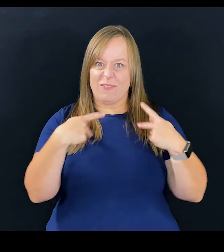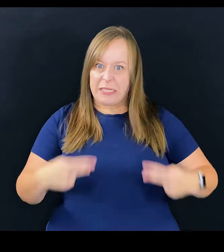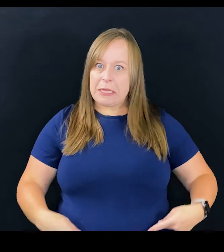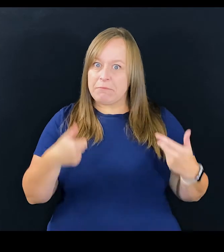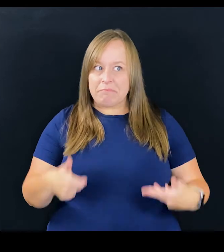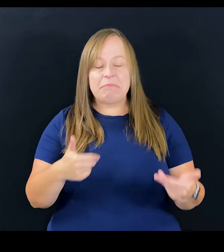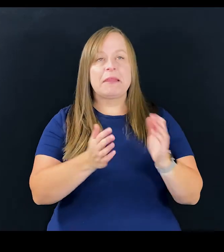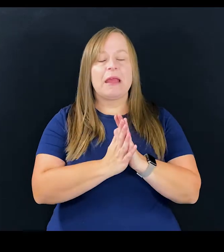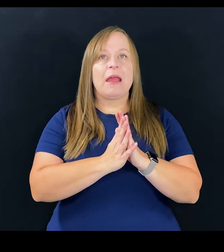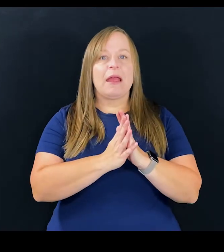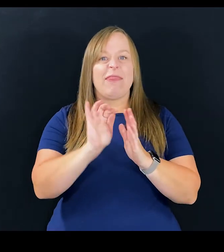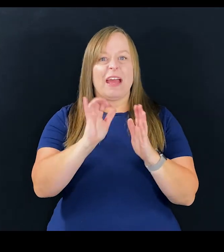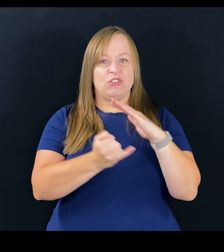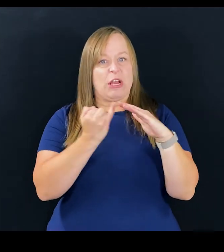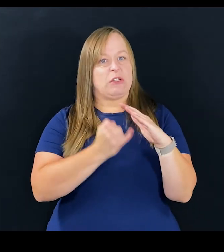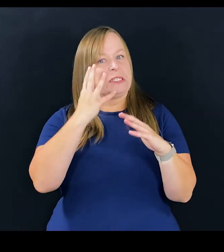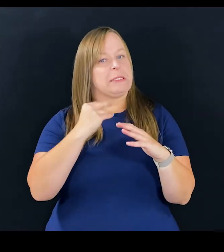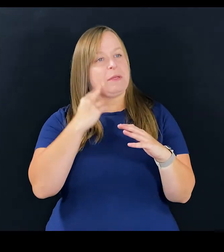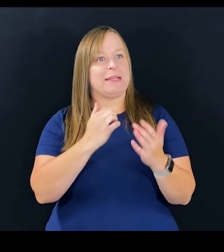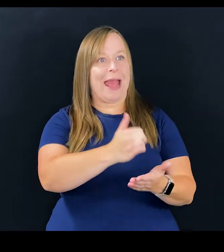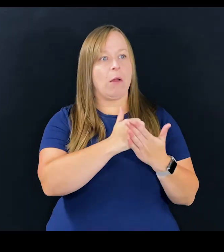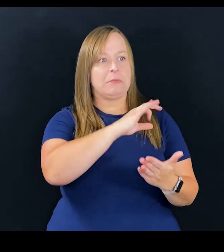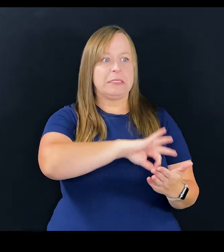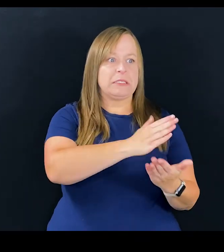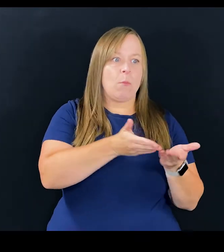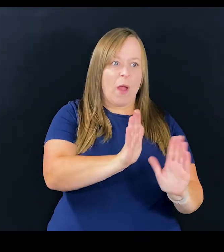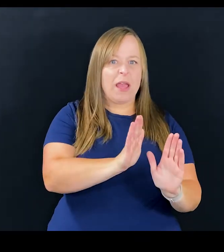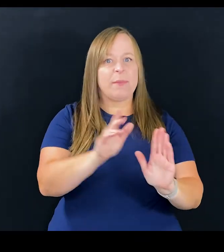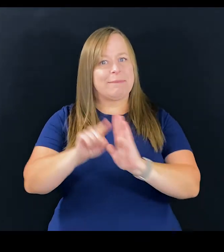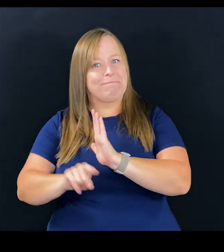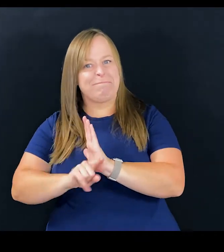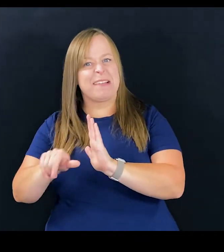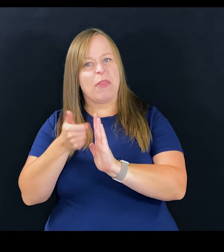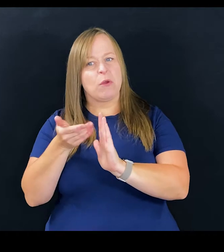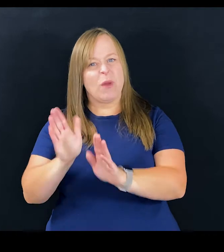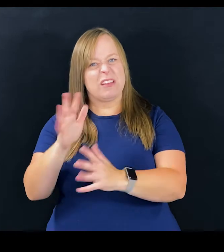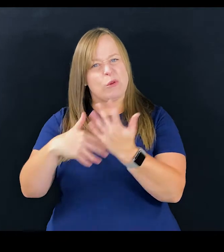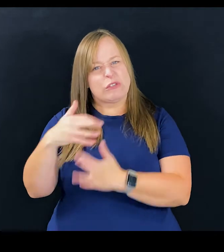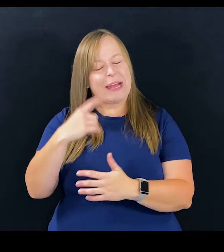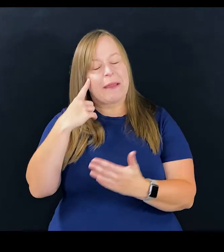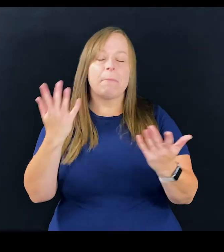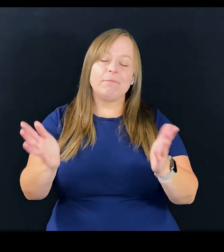physically, that sheltered experience probably helped me in some ways and probably hindered me in others socially,